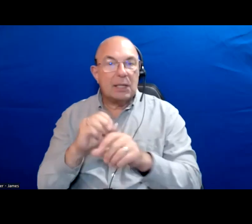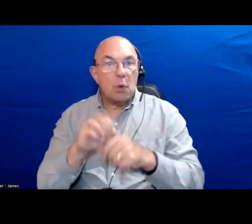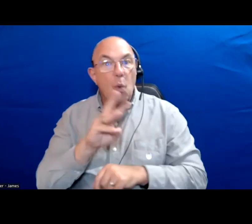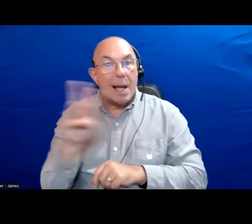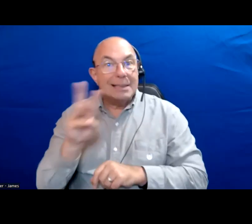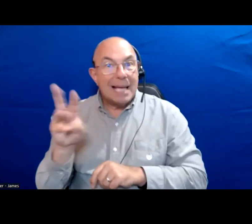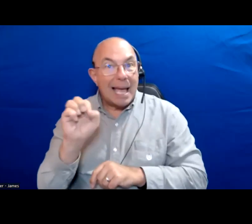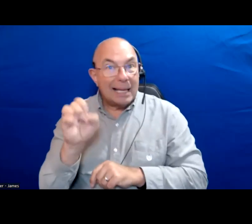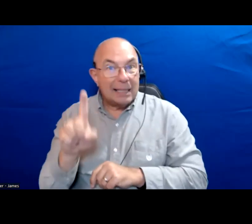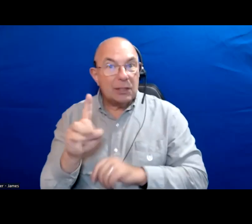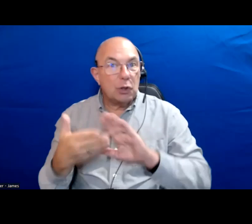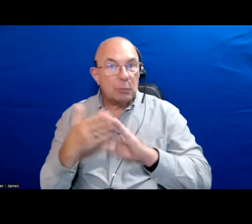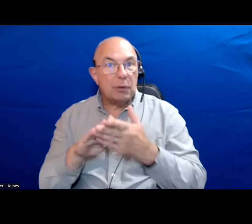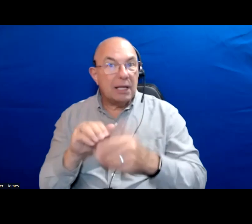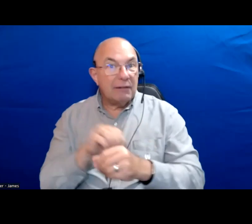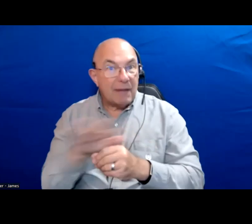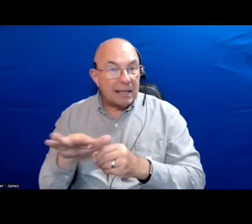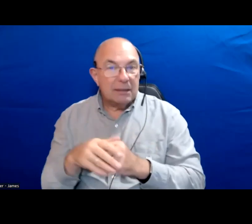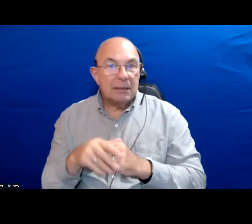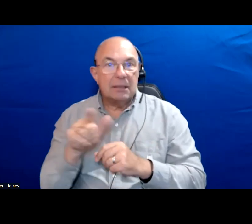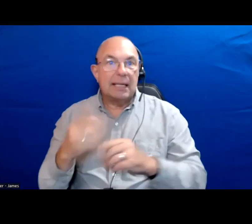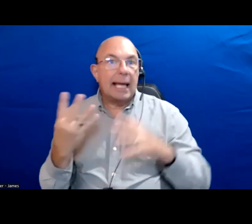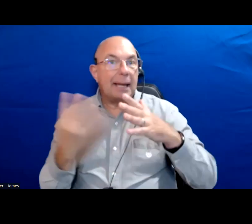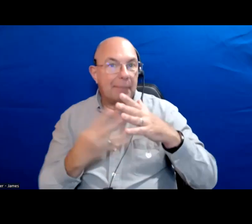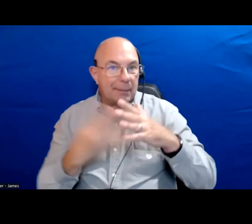The communities that have been affected have been immigrant and refugee communities, have